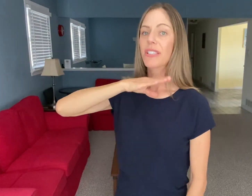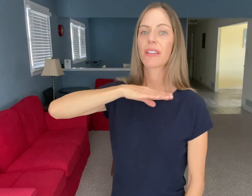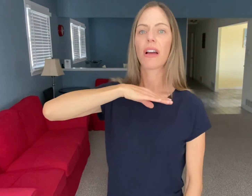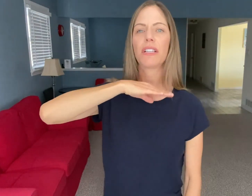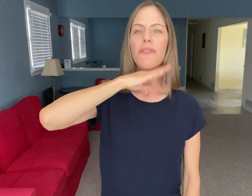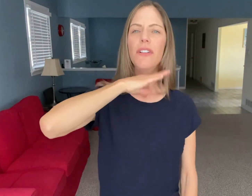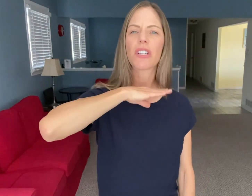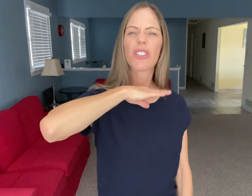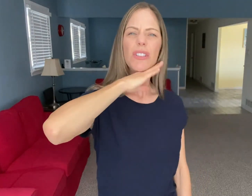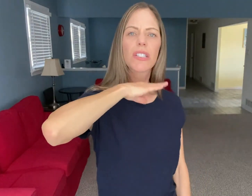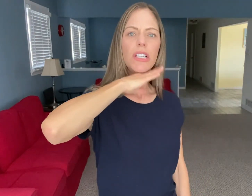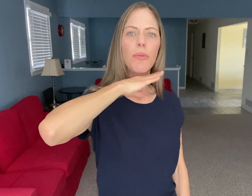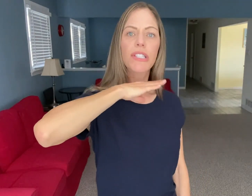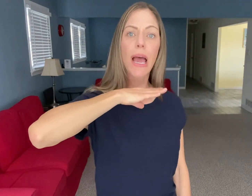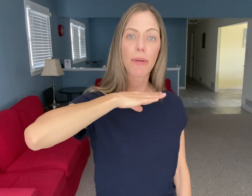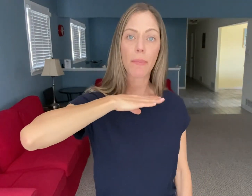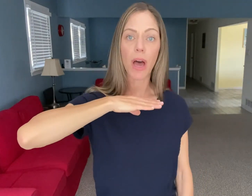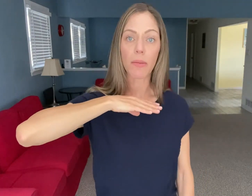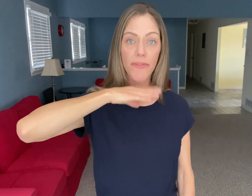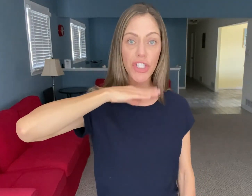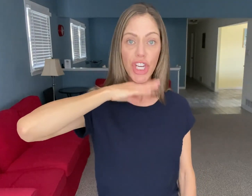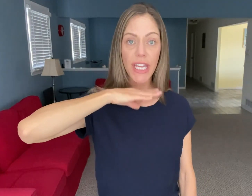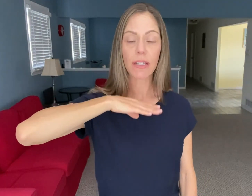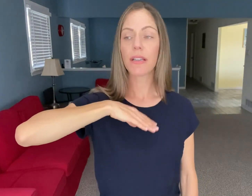just kind of a little double tap at the bottom of the chin.